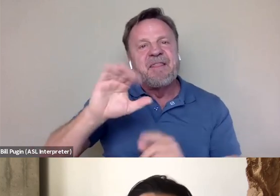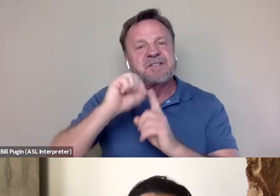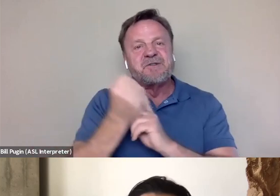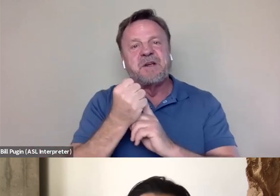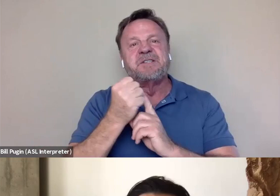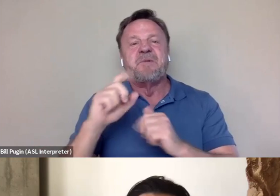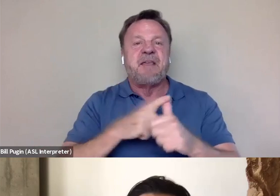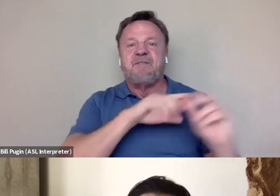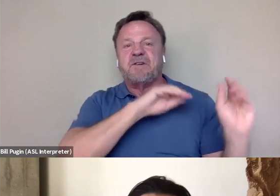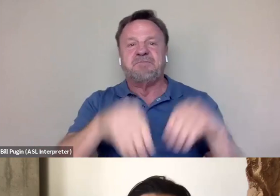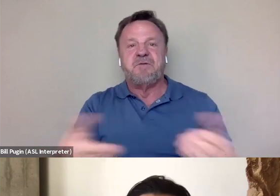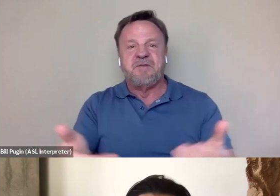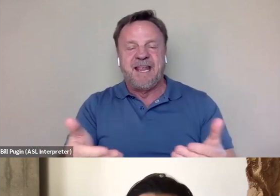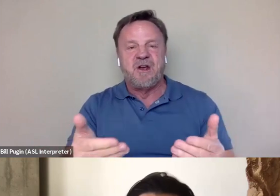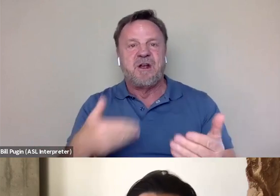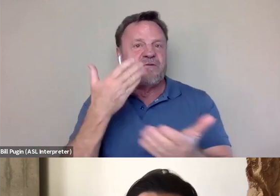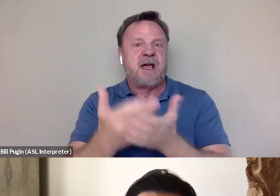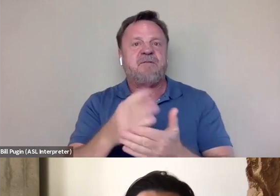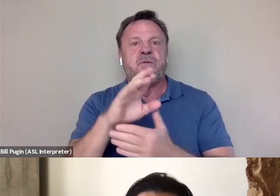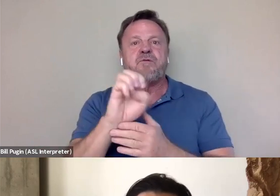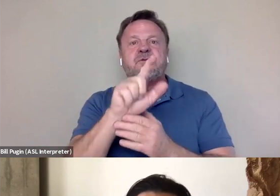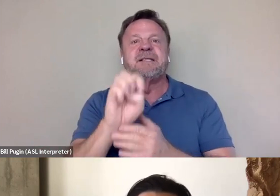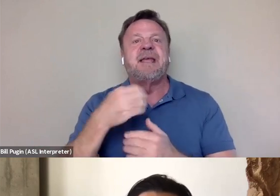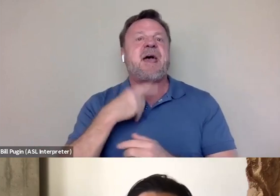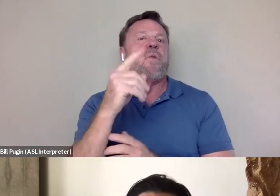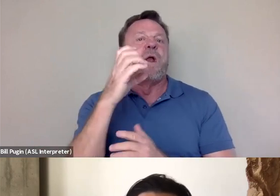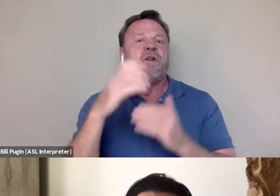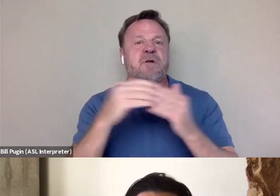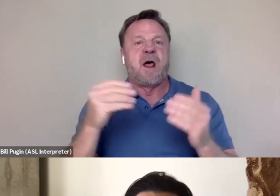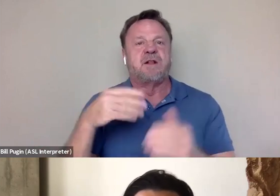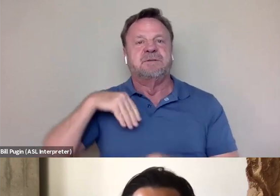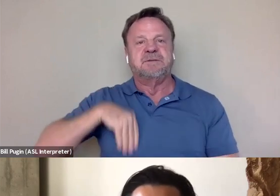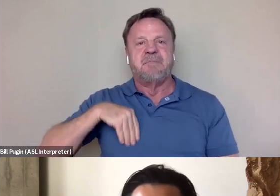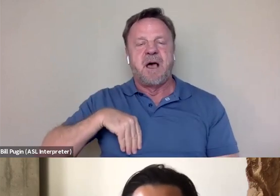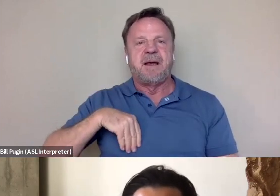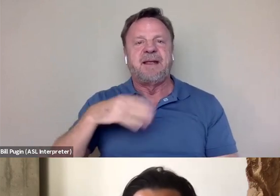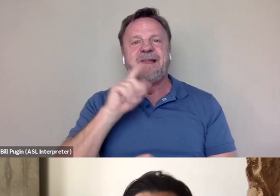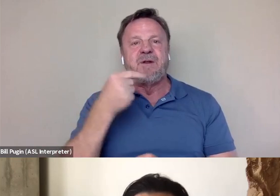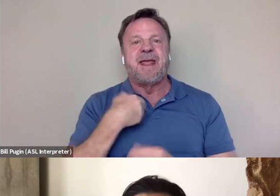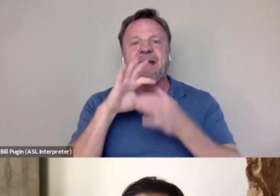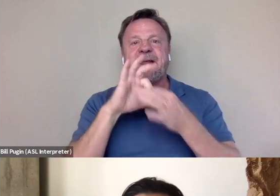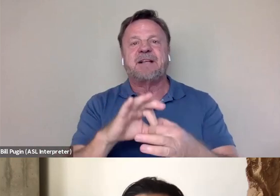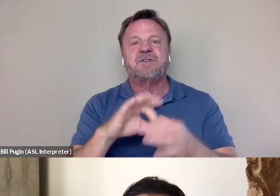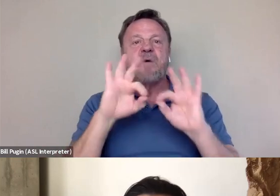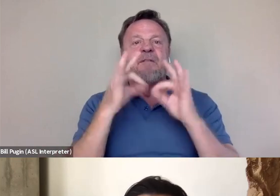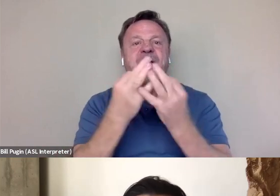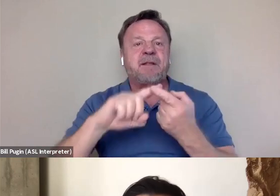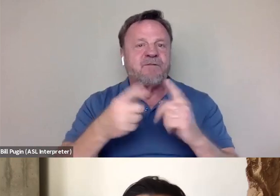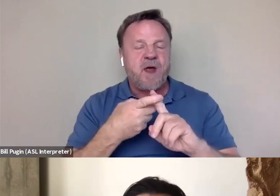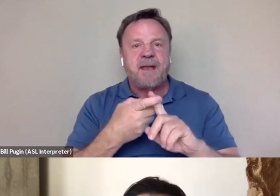because Bruce Lee had a $100 in his pocket. And he only had a connection to a family friend. There was these people that he met,